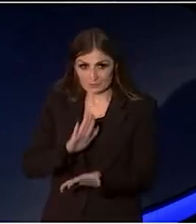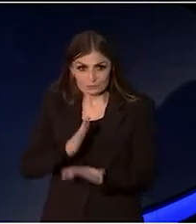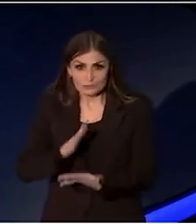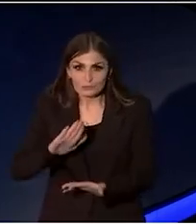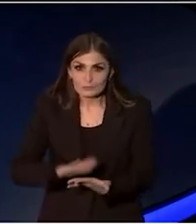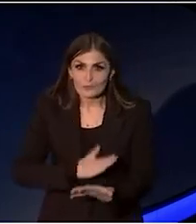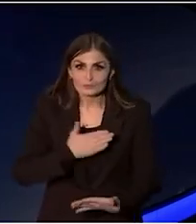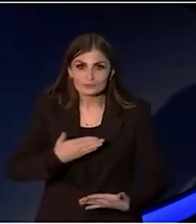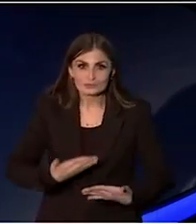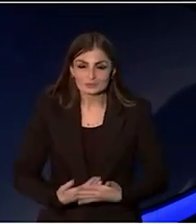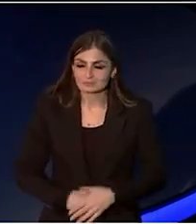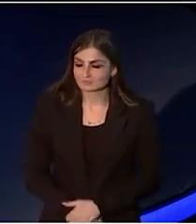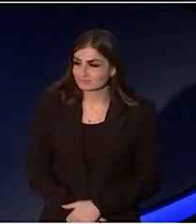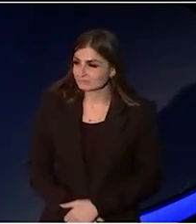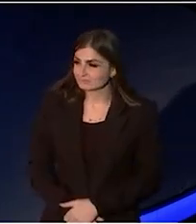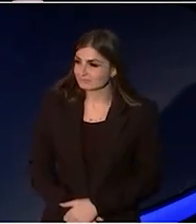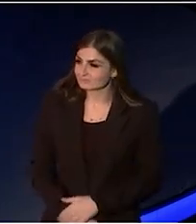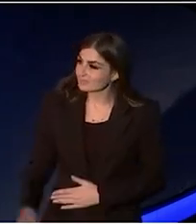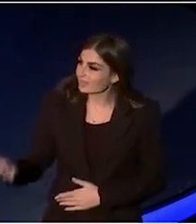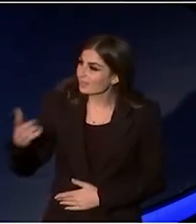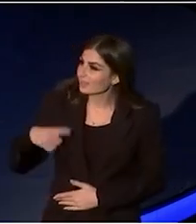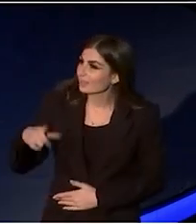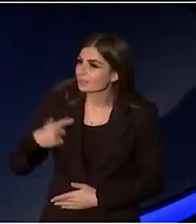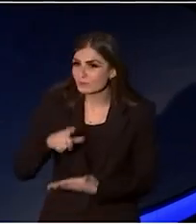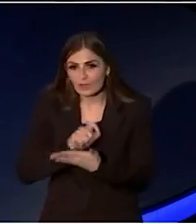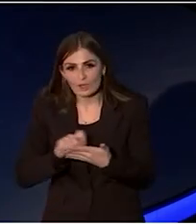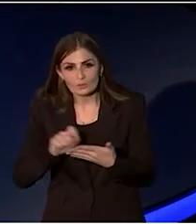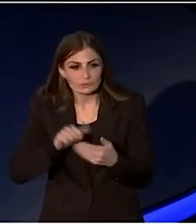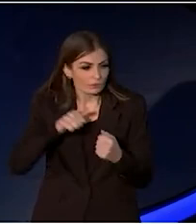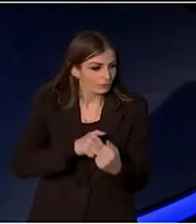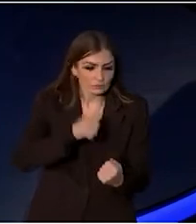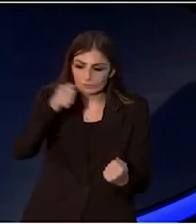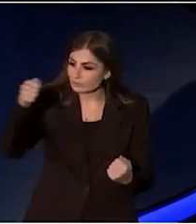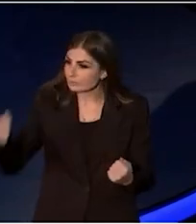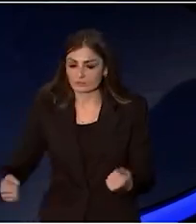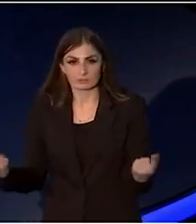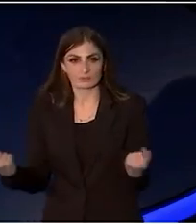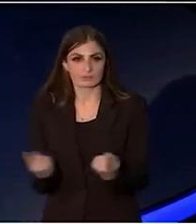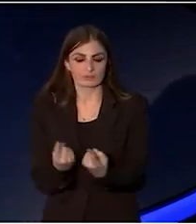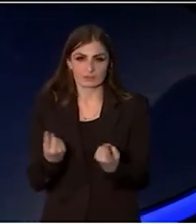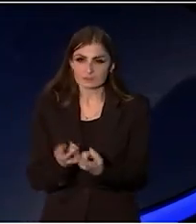I guess that's why I was writing some abstract shit. Never thought there was anything interesting